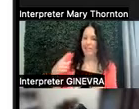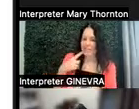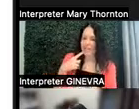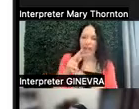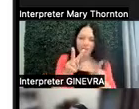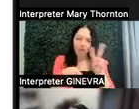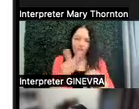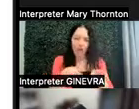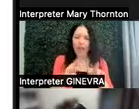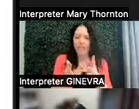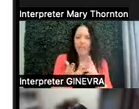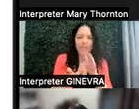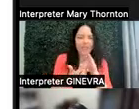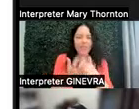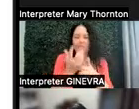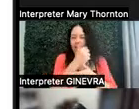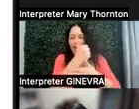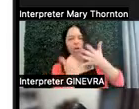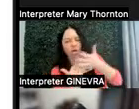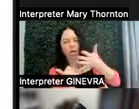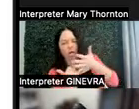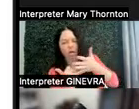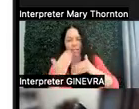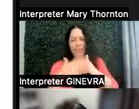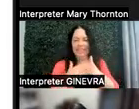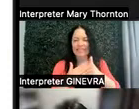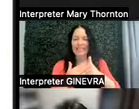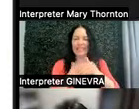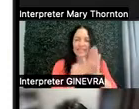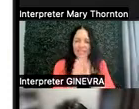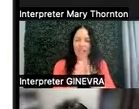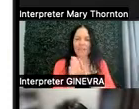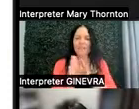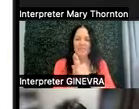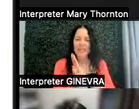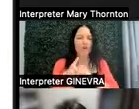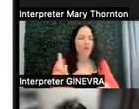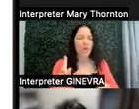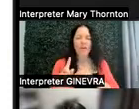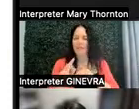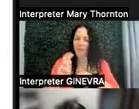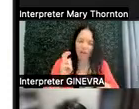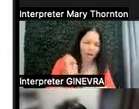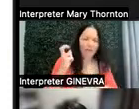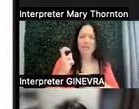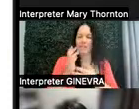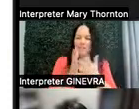What is the area where you have the most difficulty. And we would be instructed to, and work with families,